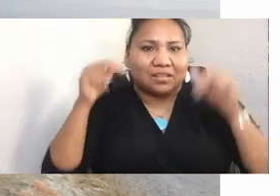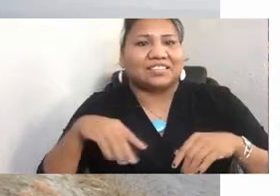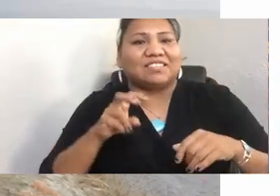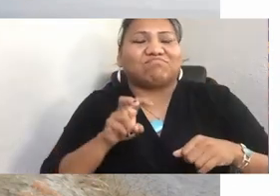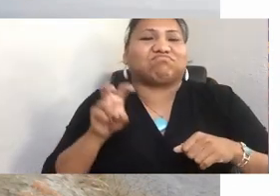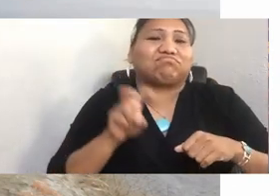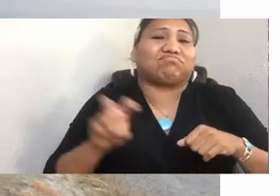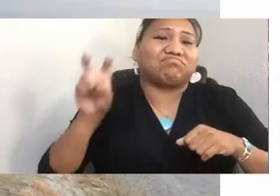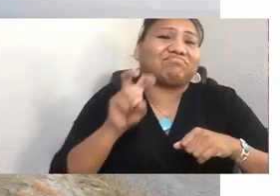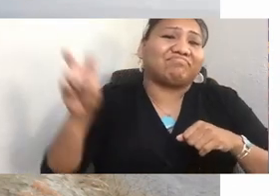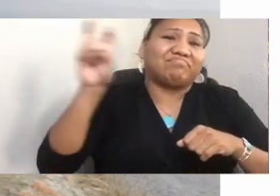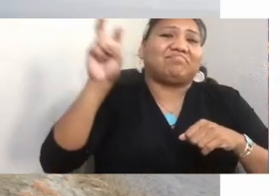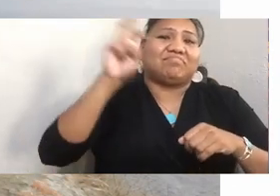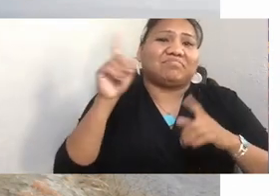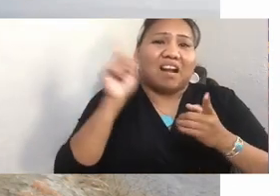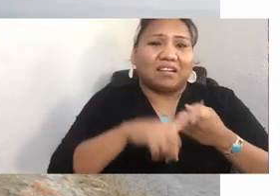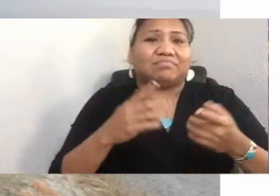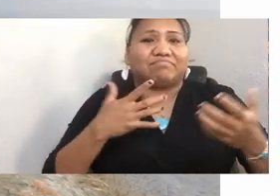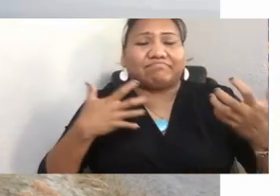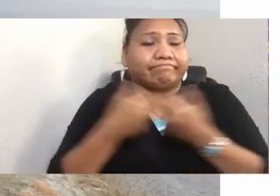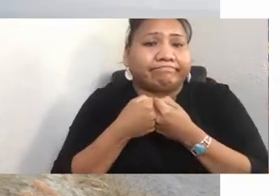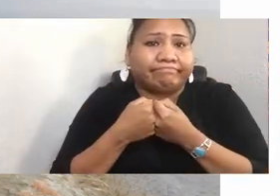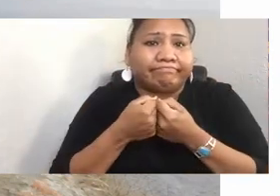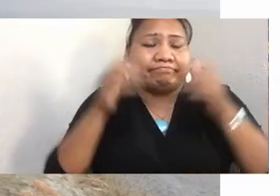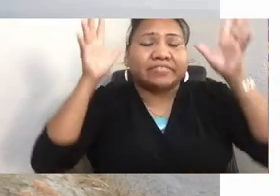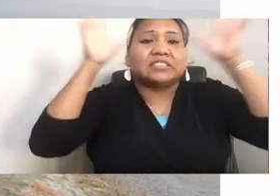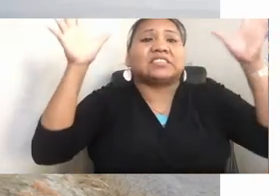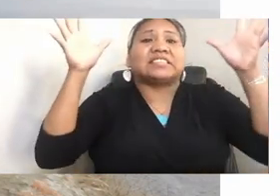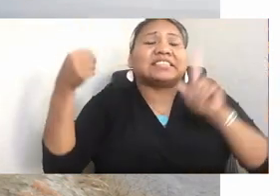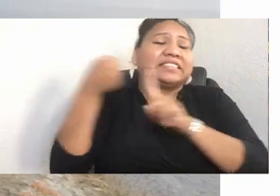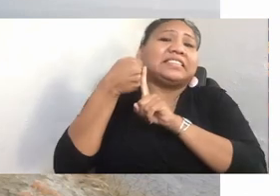with a deer in Nebraska. And then I moved into the bougie Big Girl,